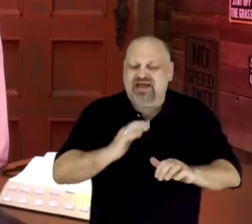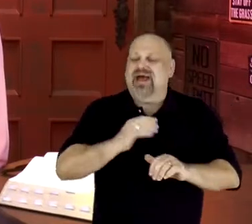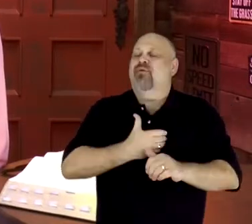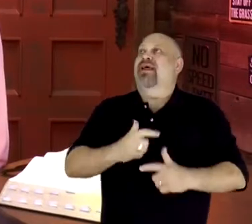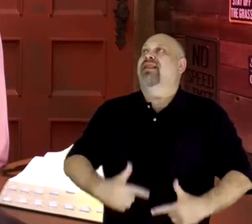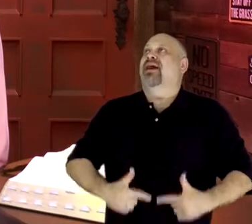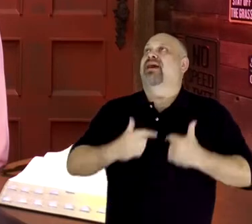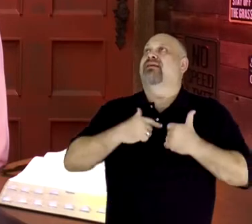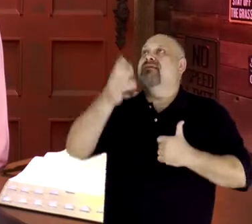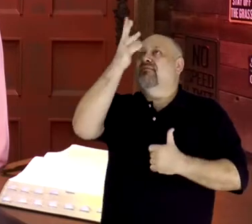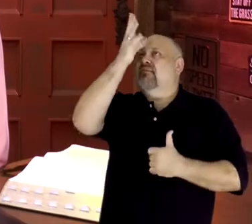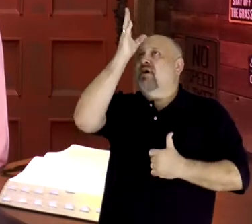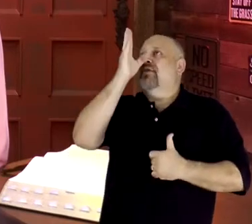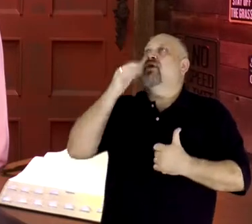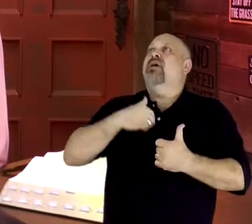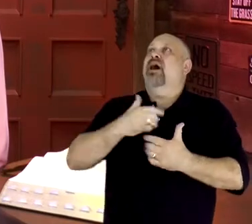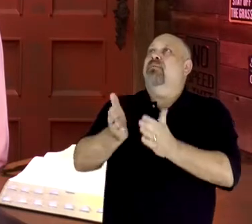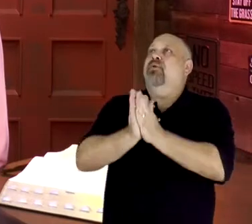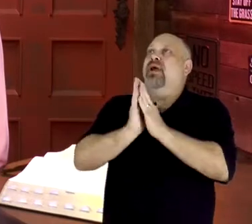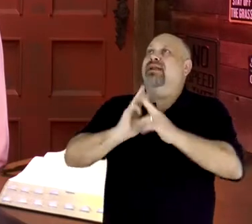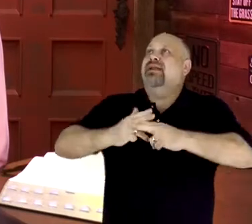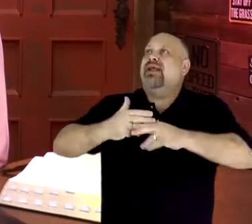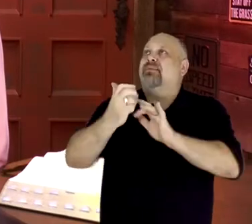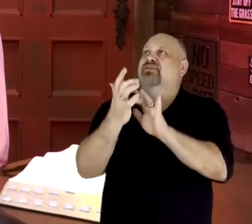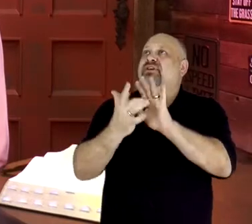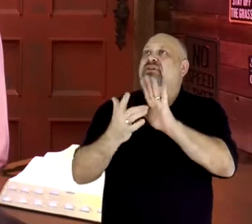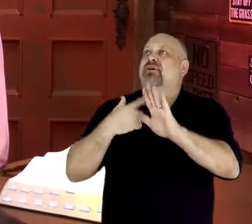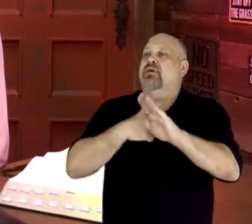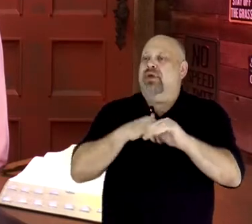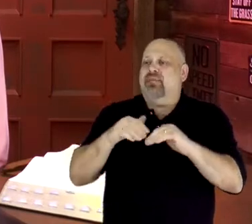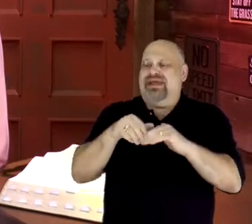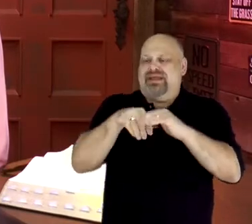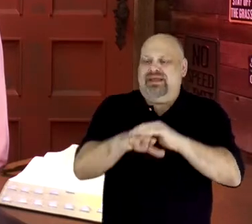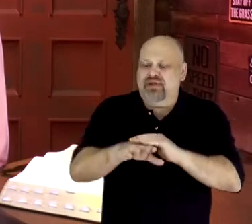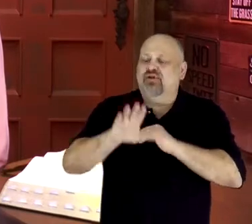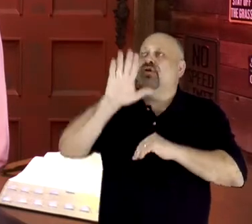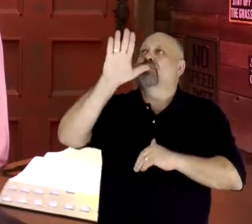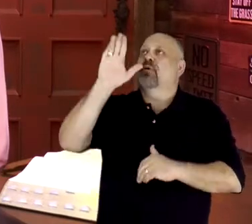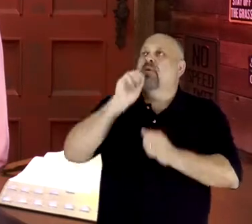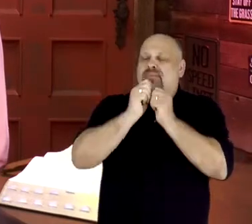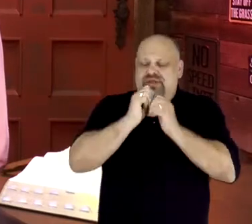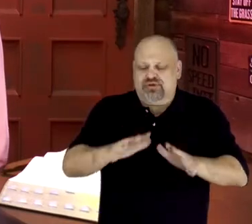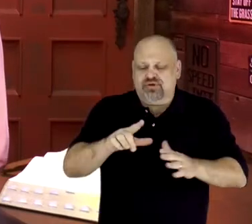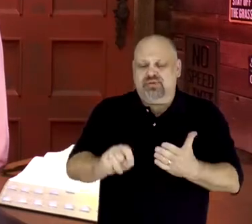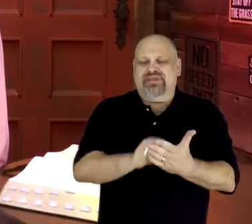Father I pray in the name of Jesus that we would step out into Your blessings during this season.